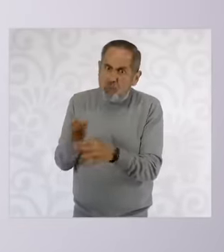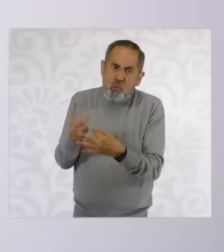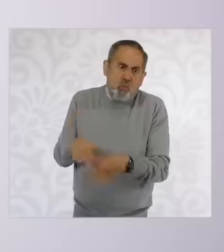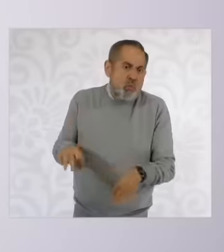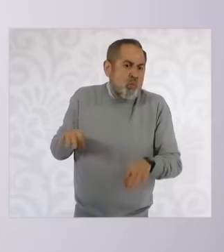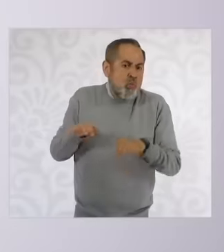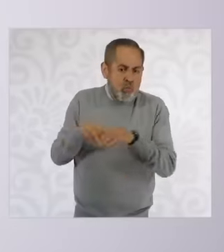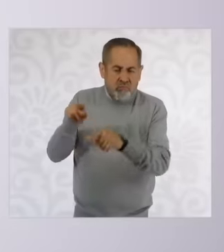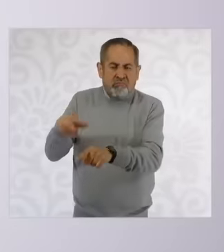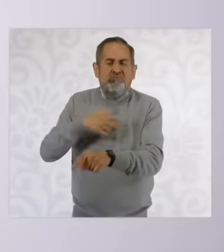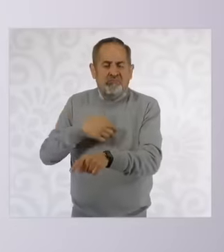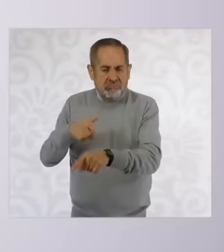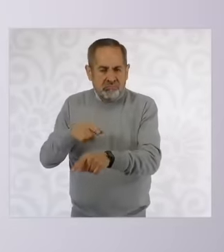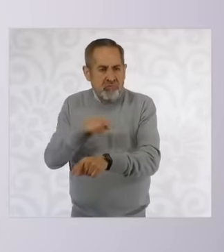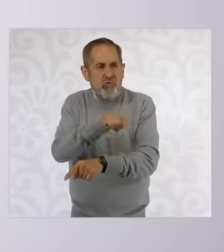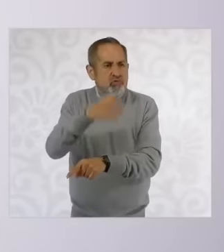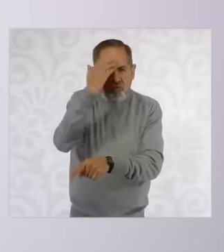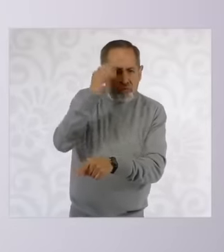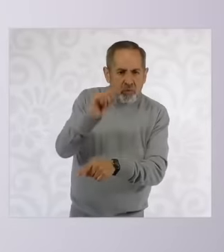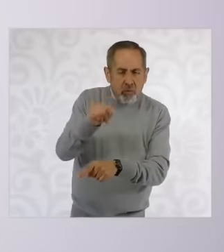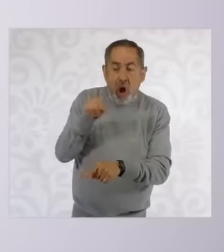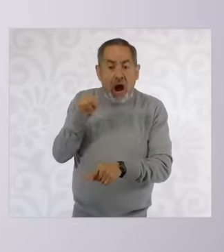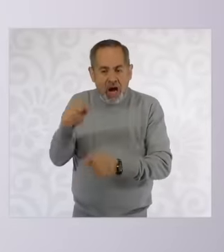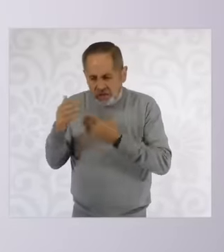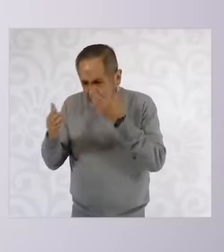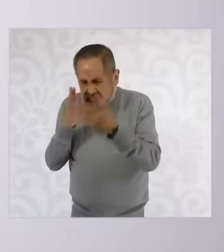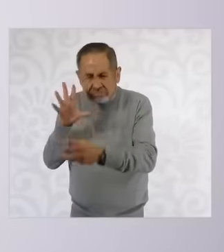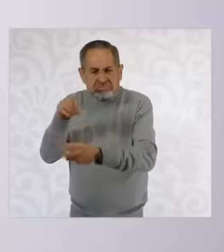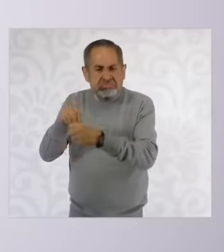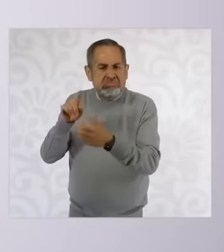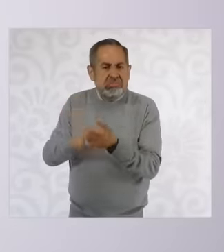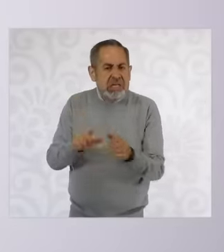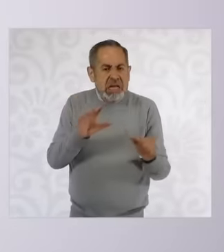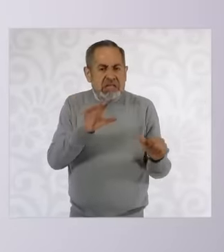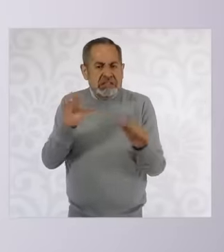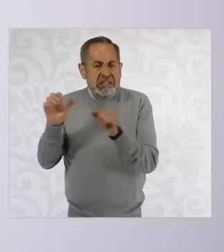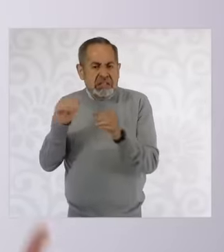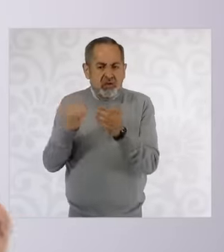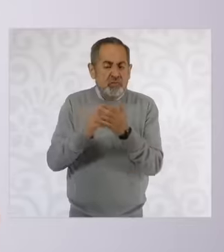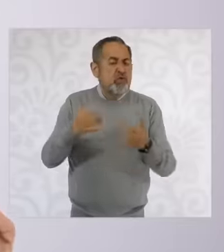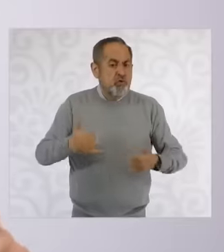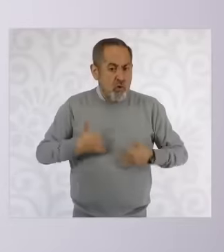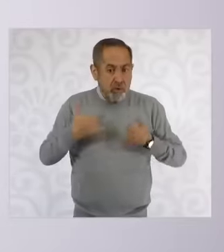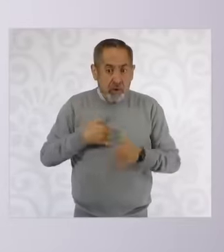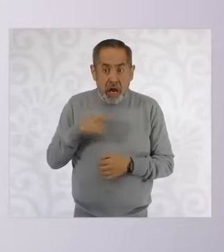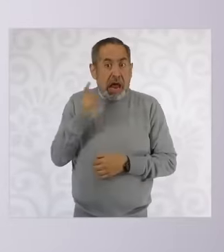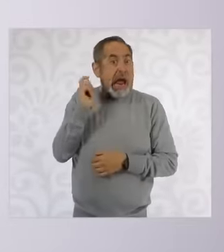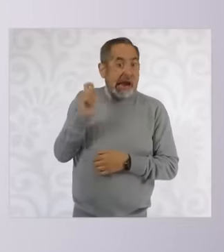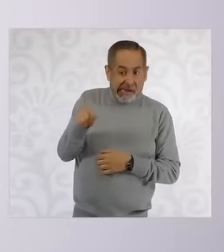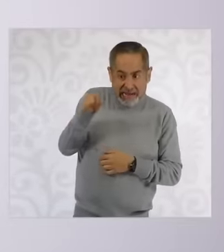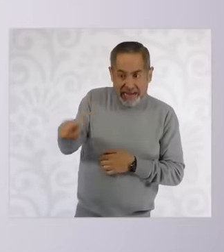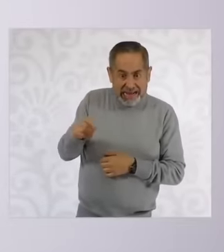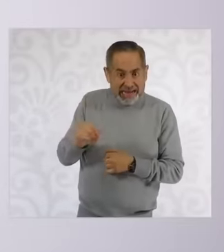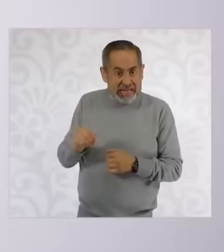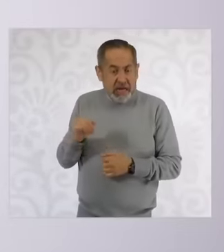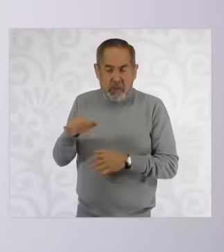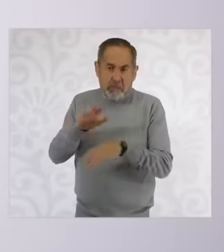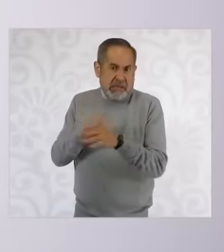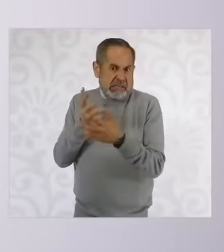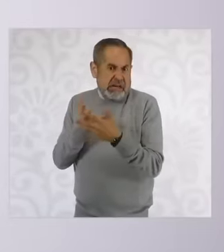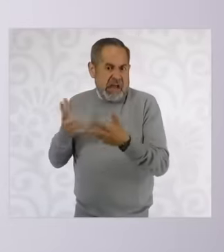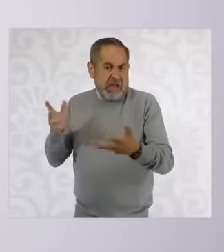little known, nearly 600,000 young people study there, in fact it is the largest public institution